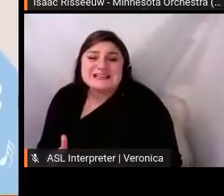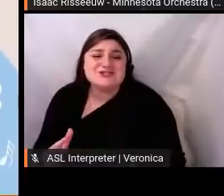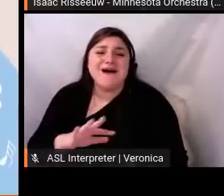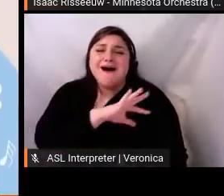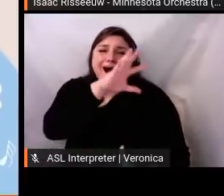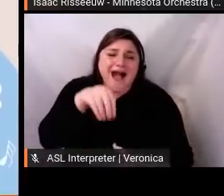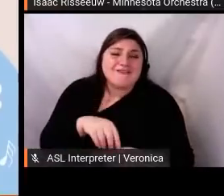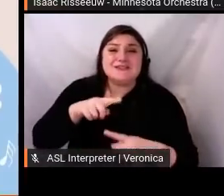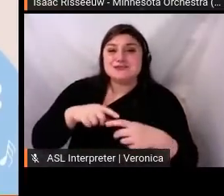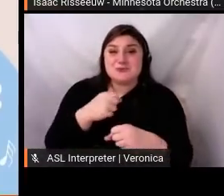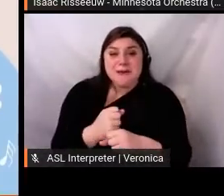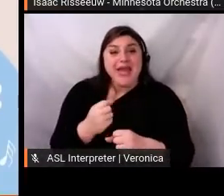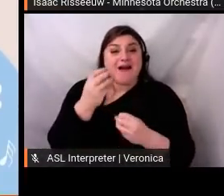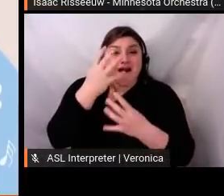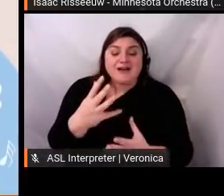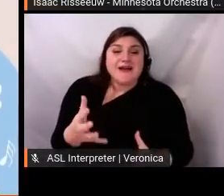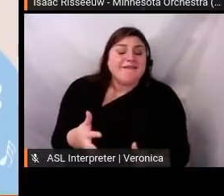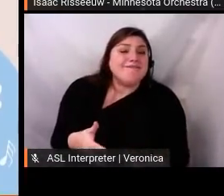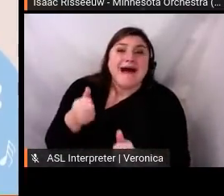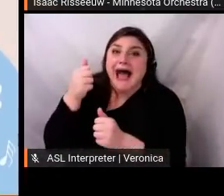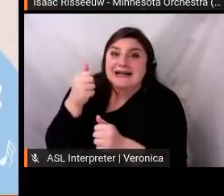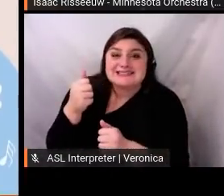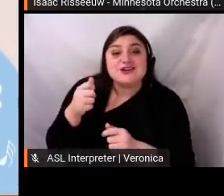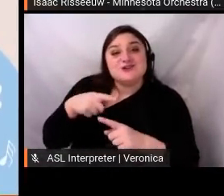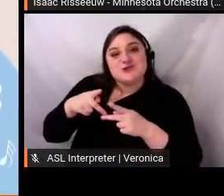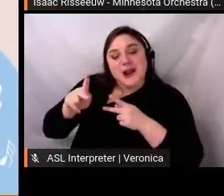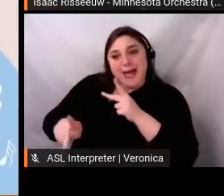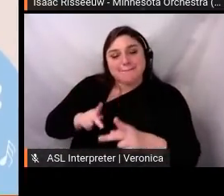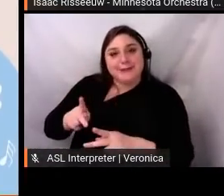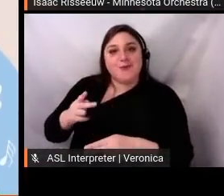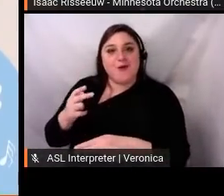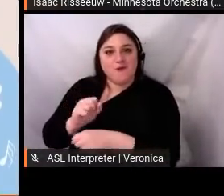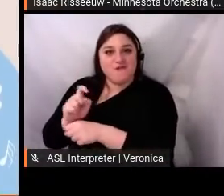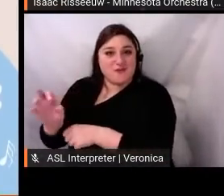record time in a new work from home environment. We did all of this